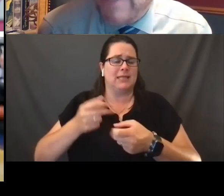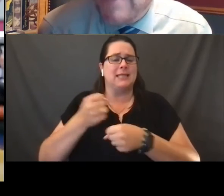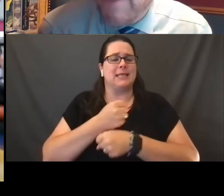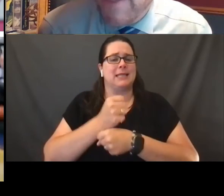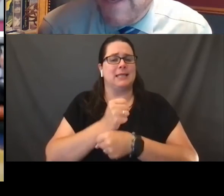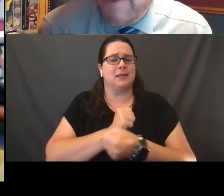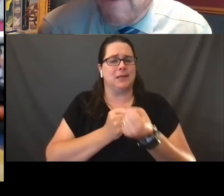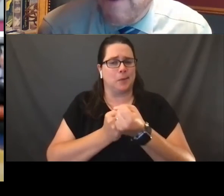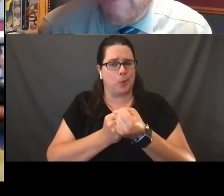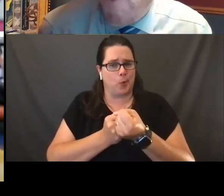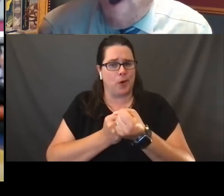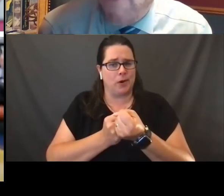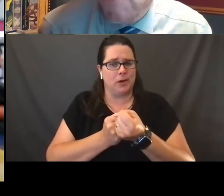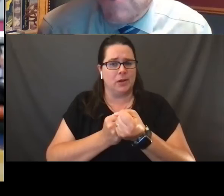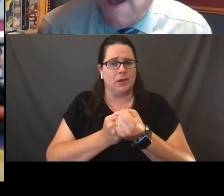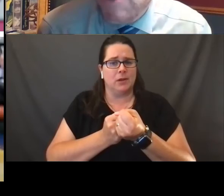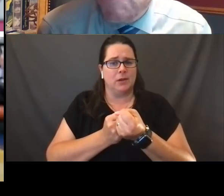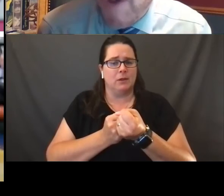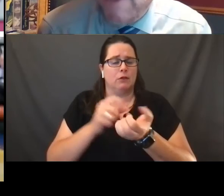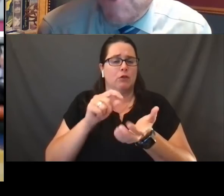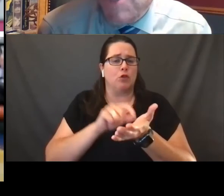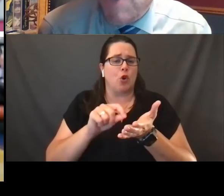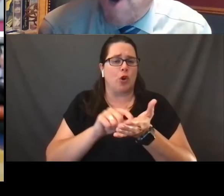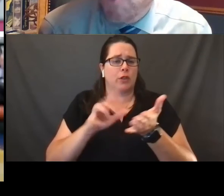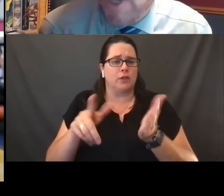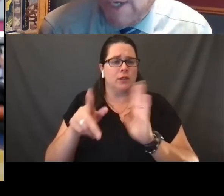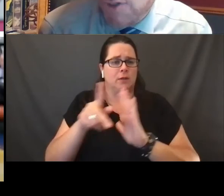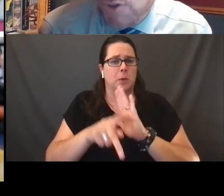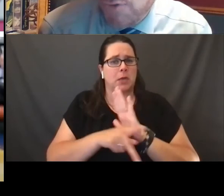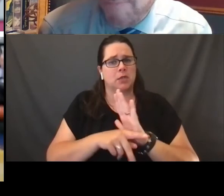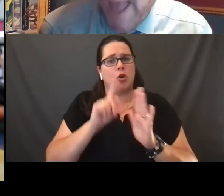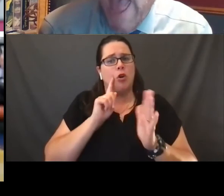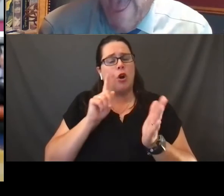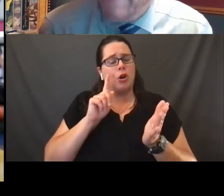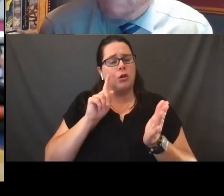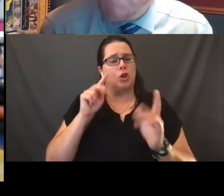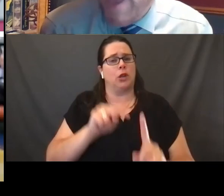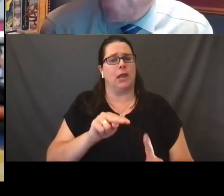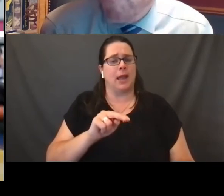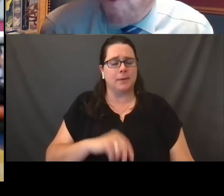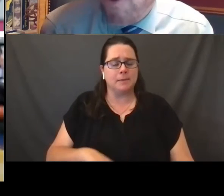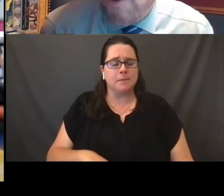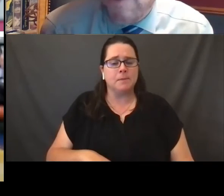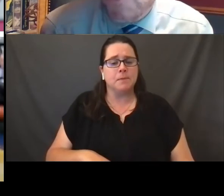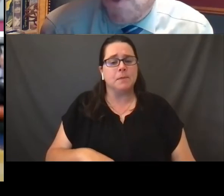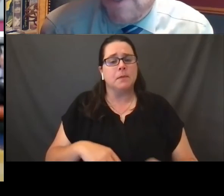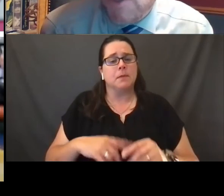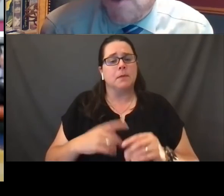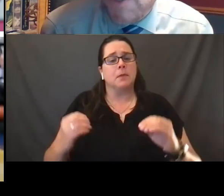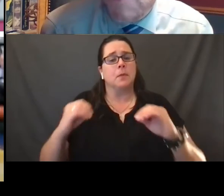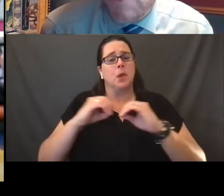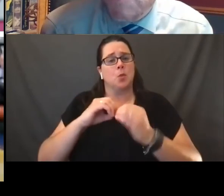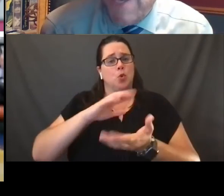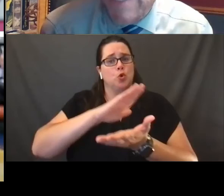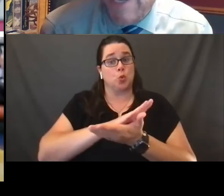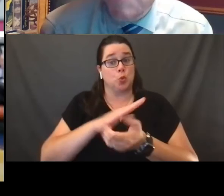that the authors of these policies are looking to. And as we have more school districts that are saying,